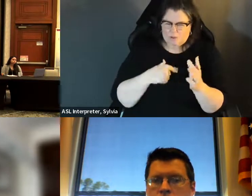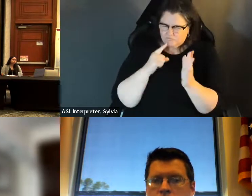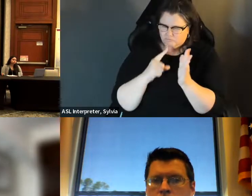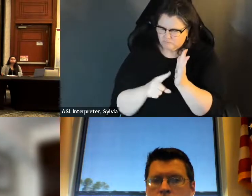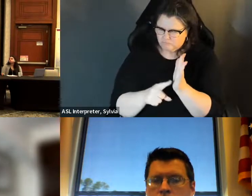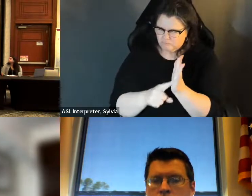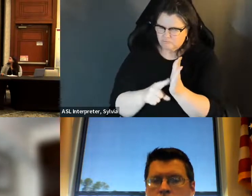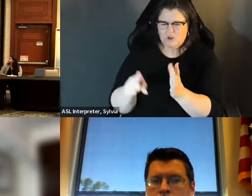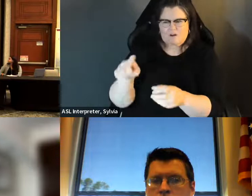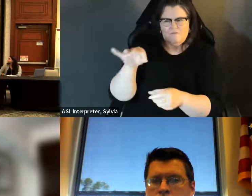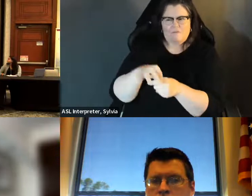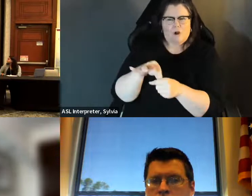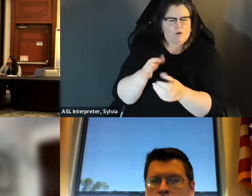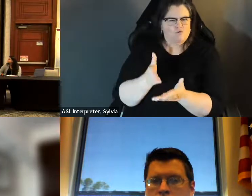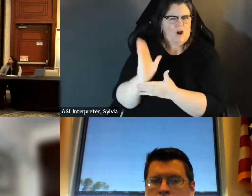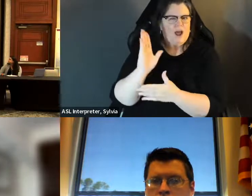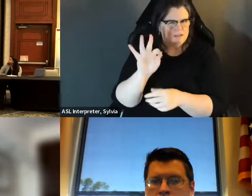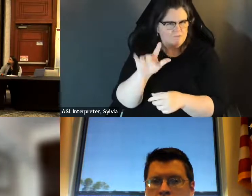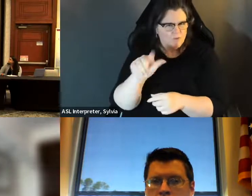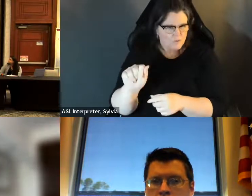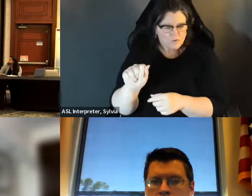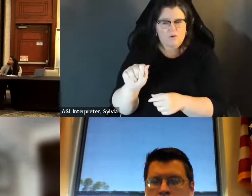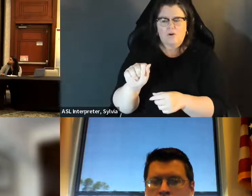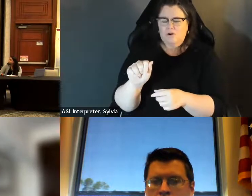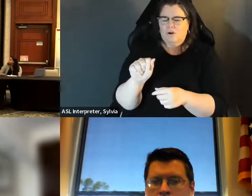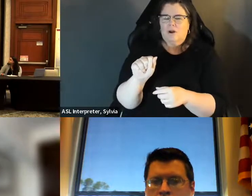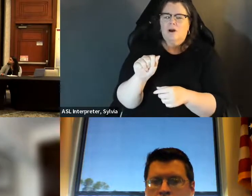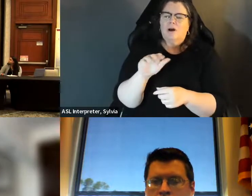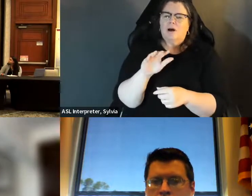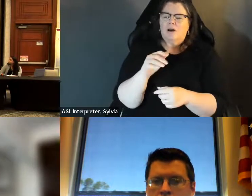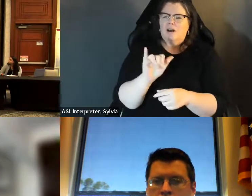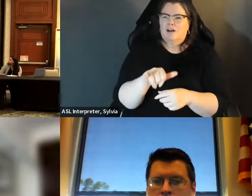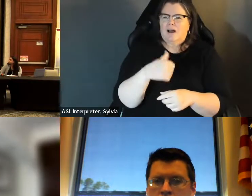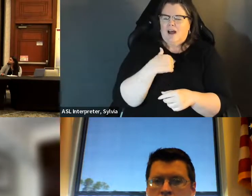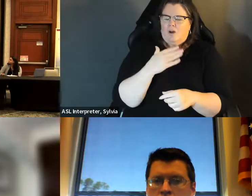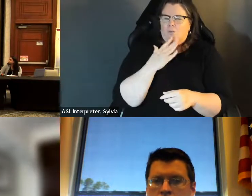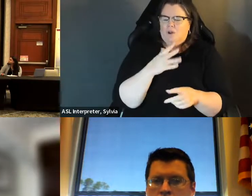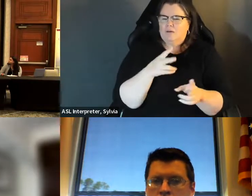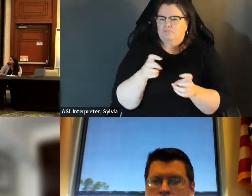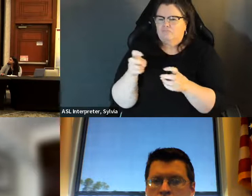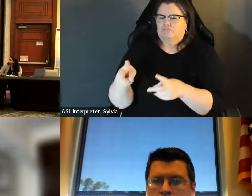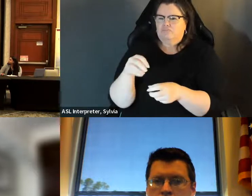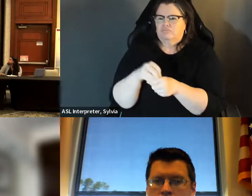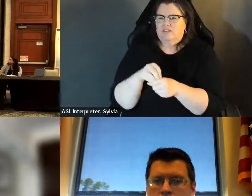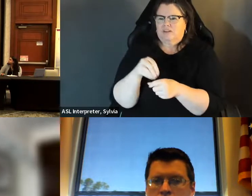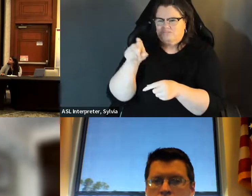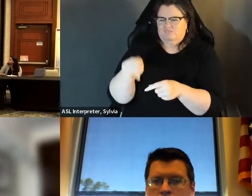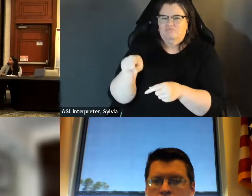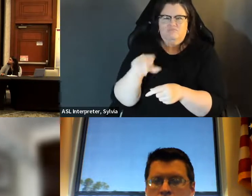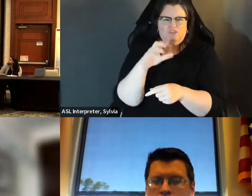Commission on Civil Rights, and this is the second time we're we are examining the voting rights in the State of Florida, especially in light. the state of Florida, especially in light of recent legislation that has passed. I'm going to drop in the Of recent legislation that is passed. I'm gonna drop in the comments here or in the chat for everyone.